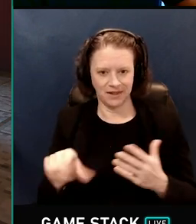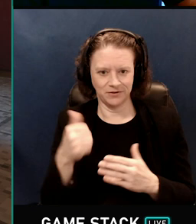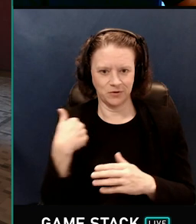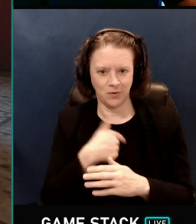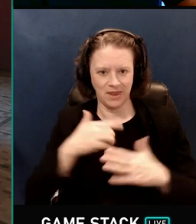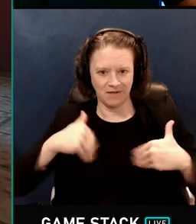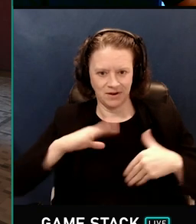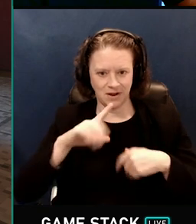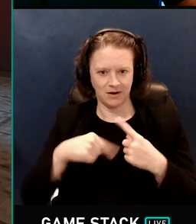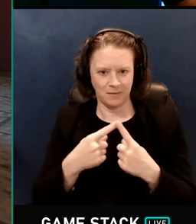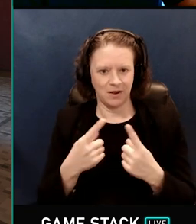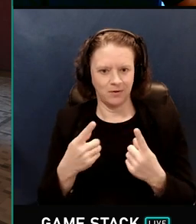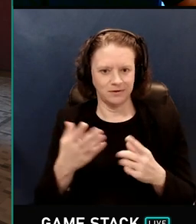talked about yet, like the specular pass.